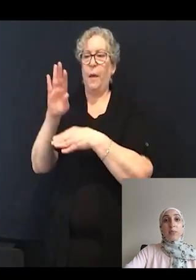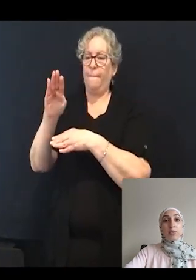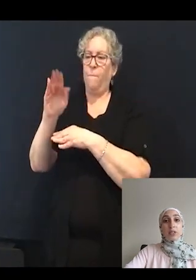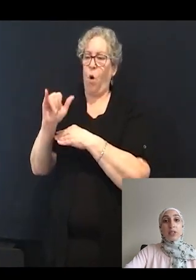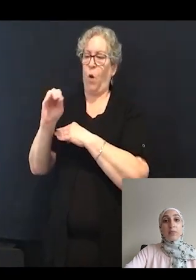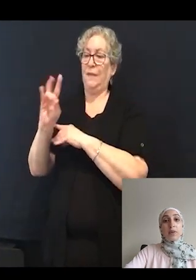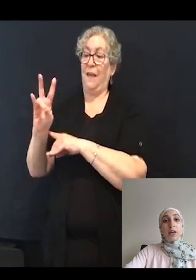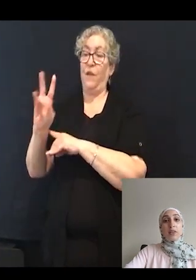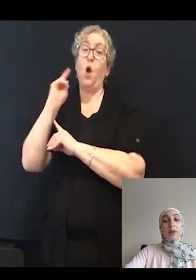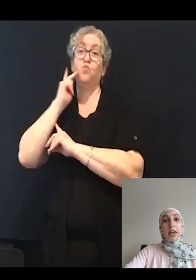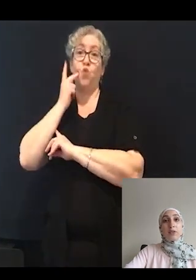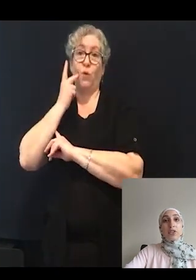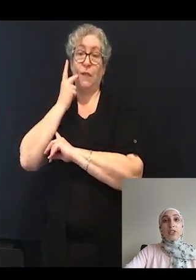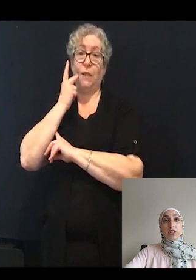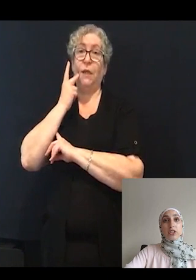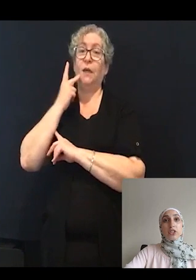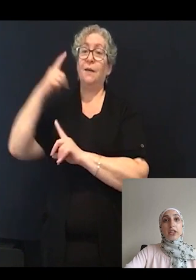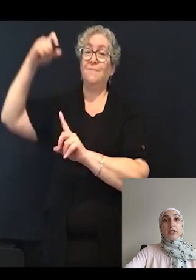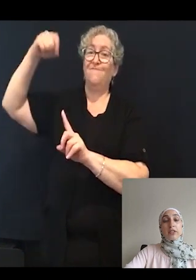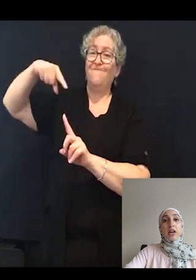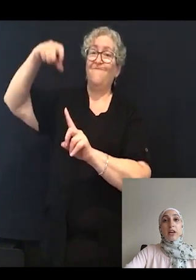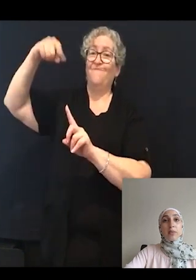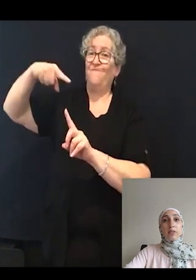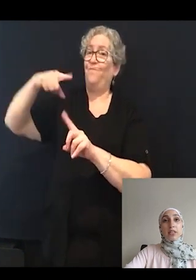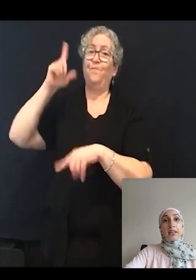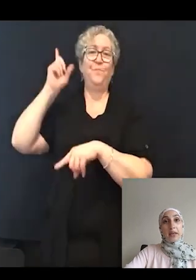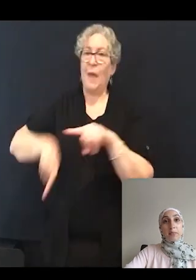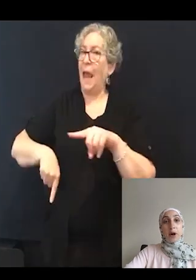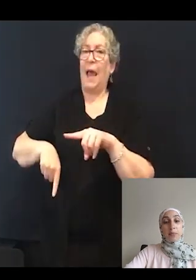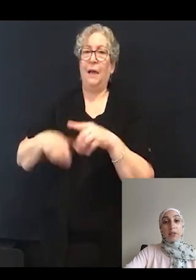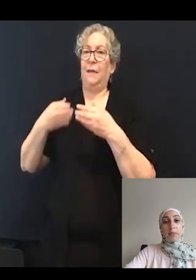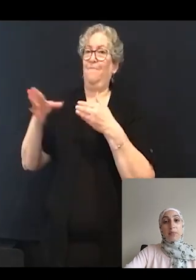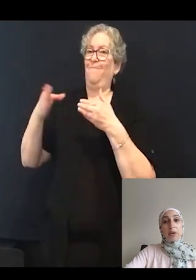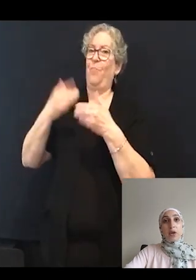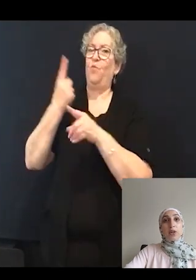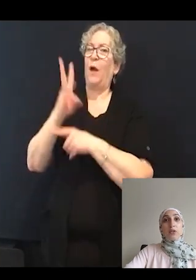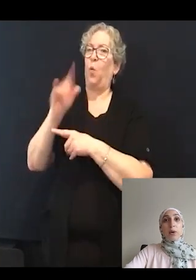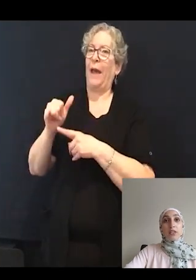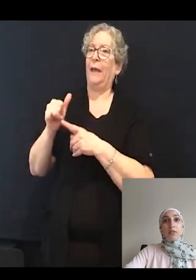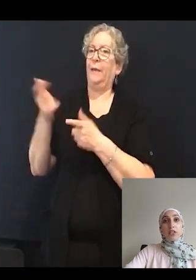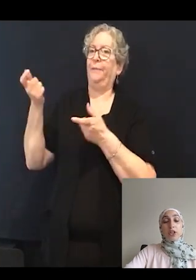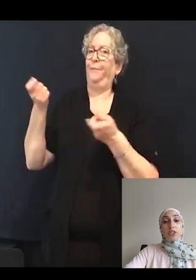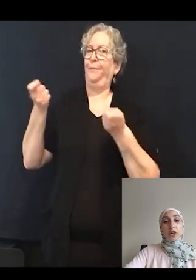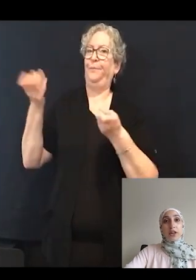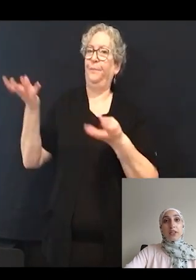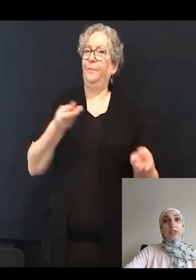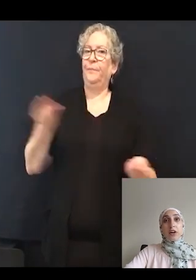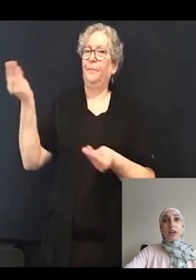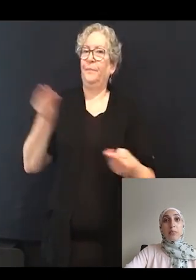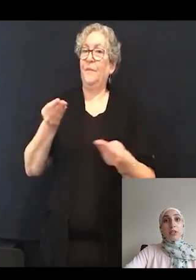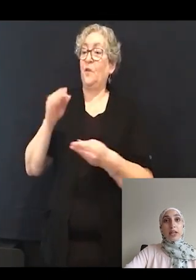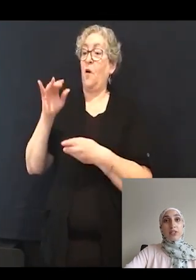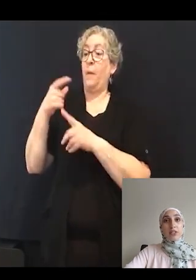the mechanotransduction channel is unable to gape properly, so positively charged ions are unable to enter the cell.